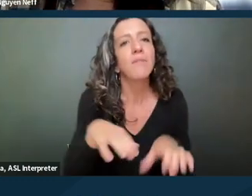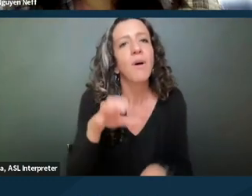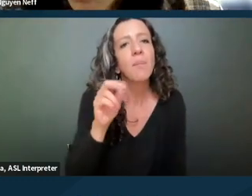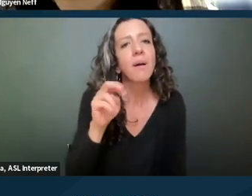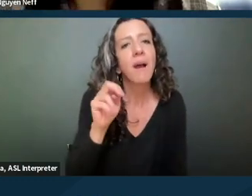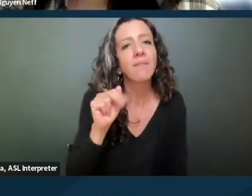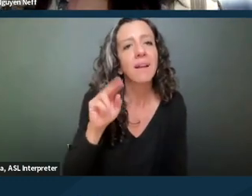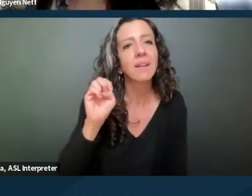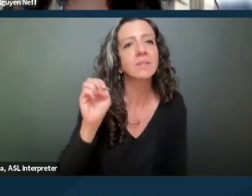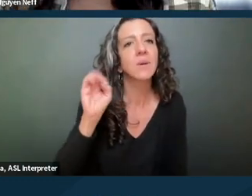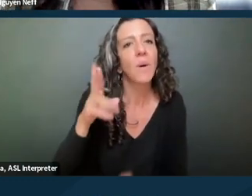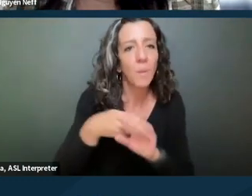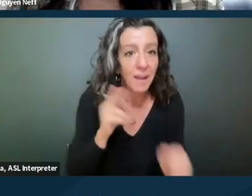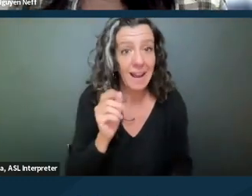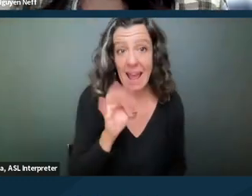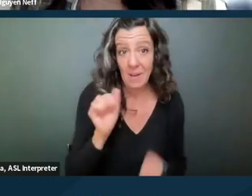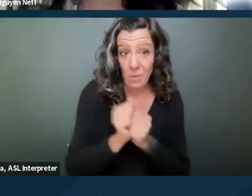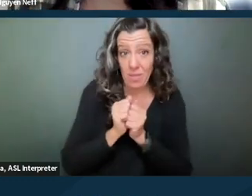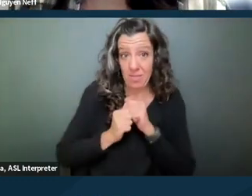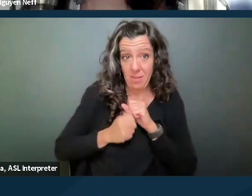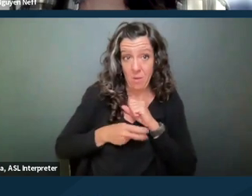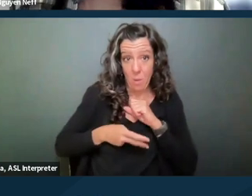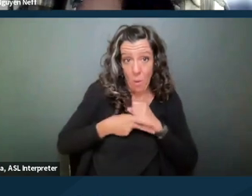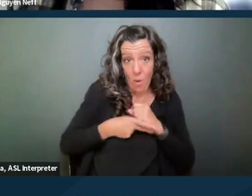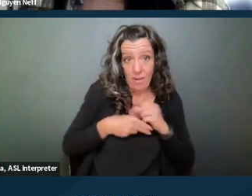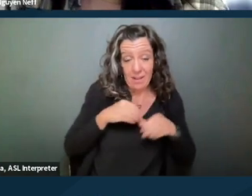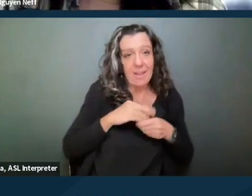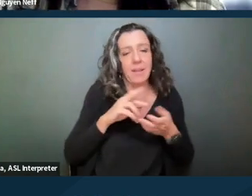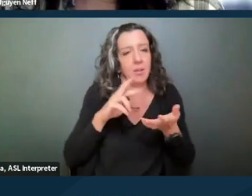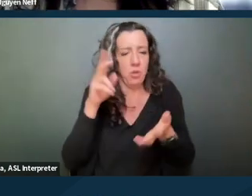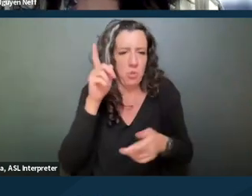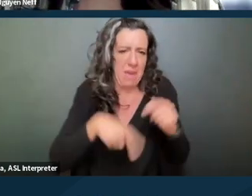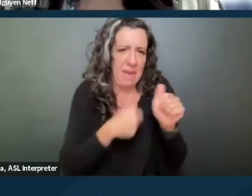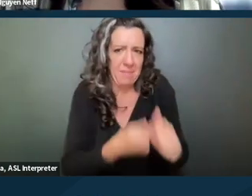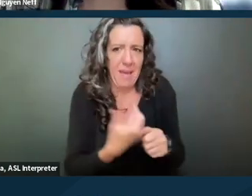And with hoarding, you're not gonna be able to, you know, comply with that in three days.